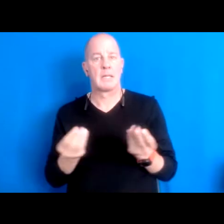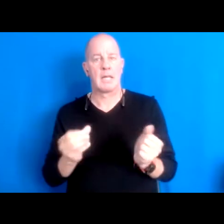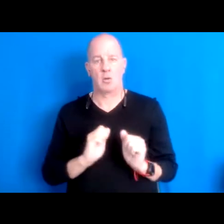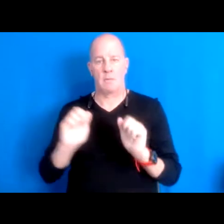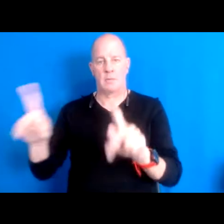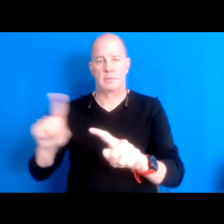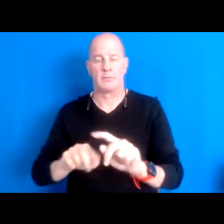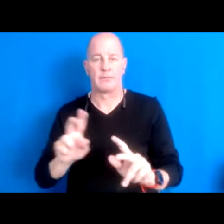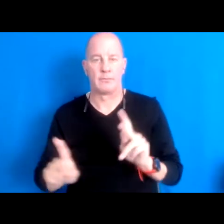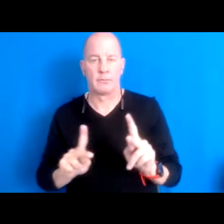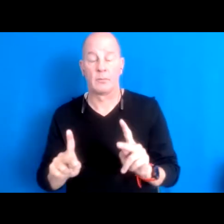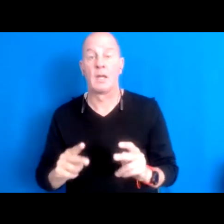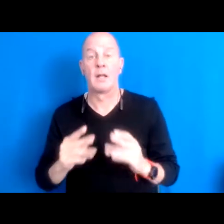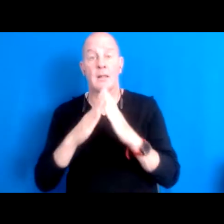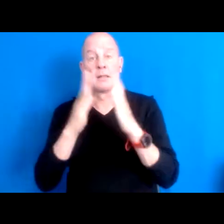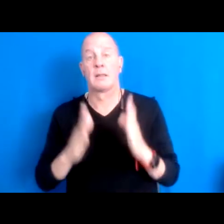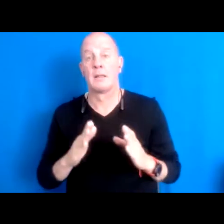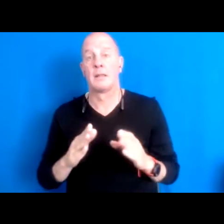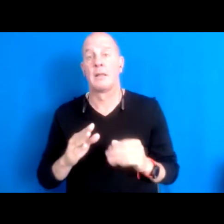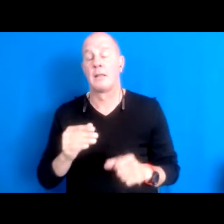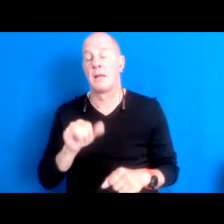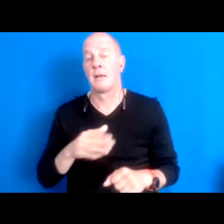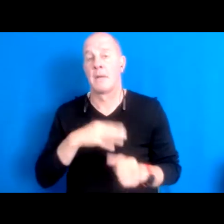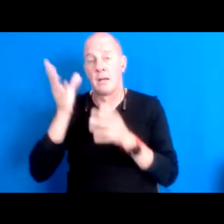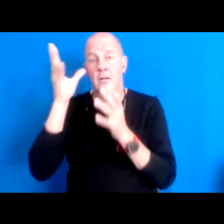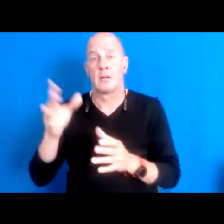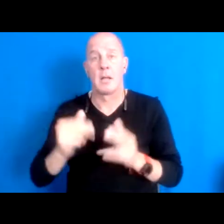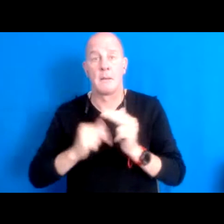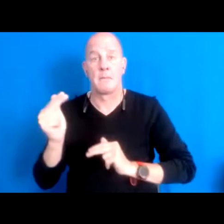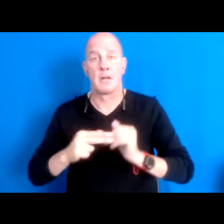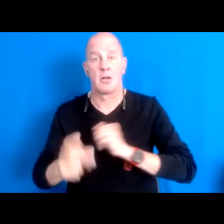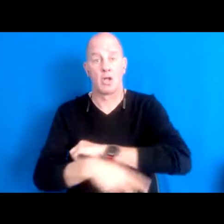wife and pesto on stolen land is now the house of the chief of humanity tribe.